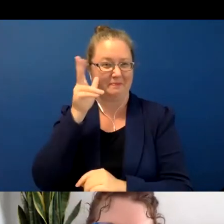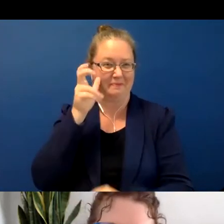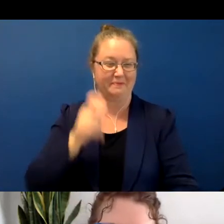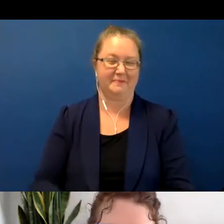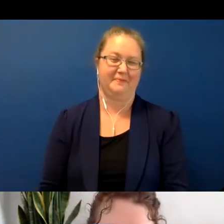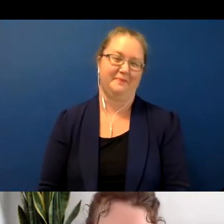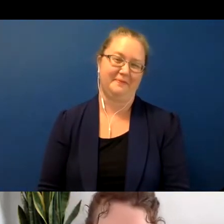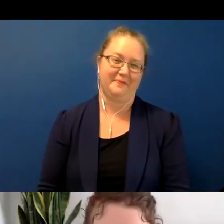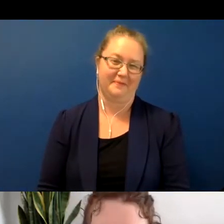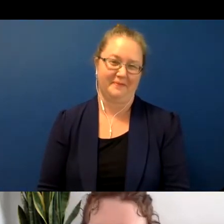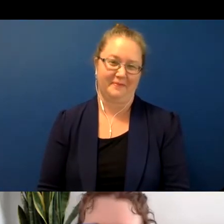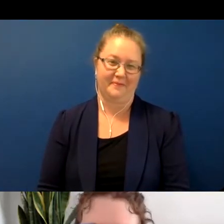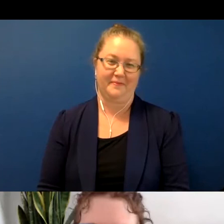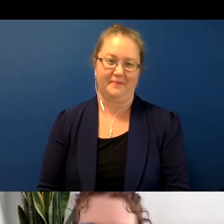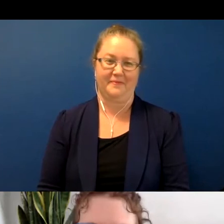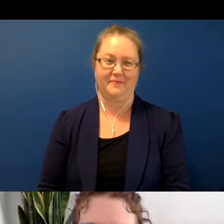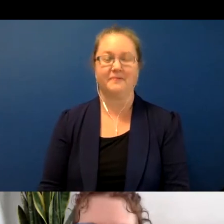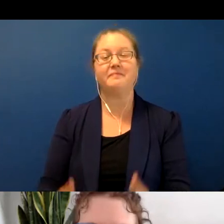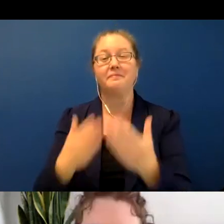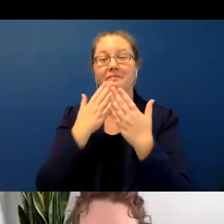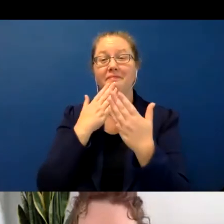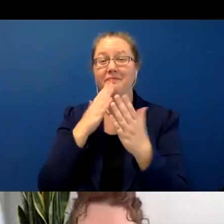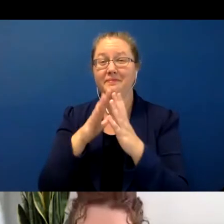Thank you so much.